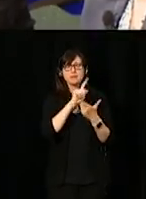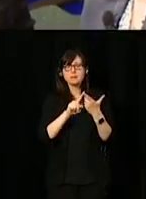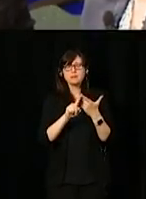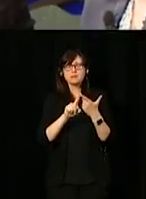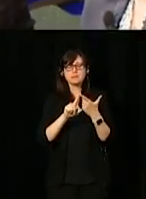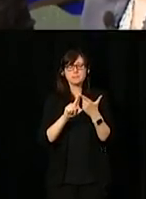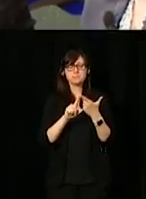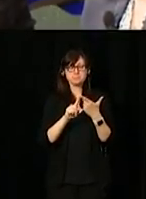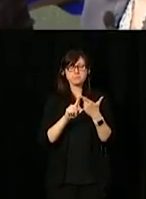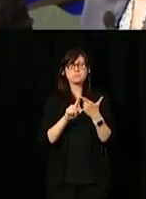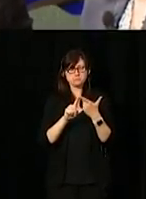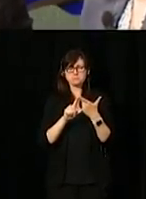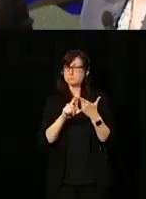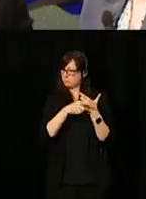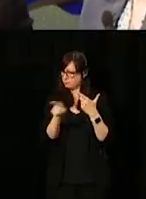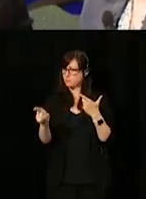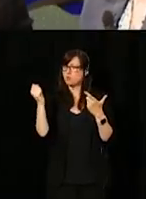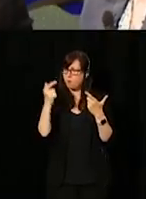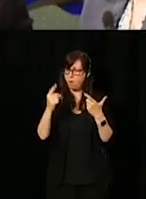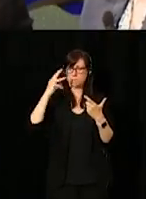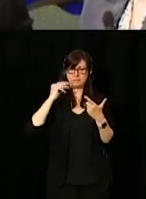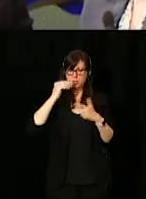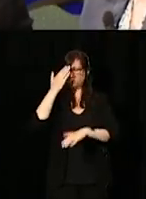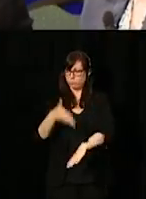Second, something that we all live with and know we can improve